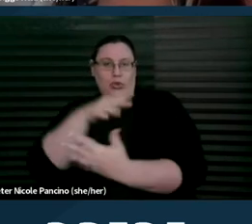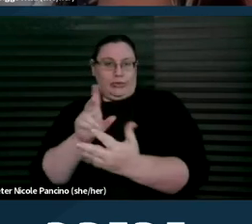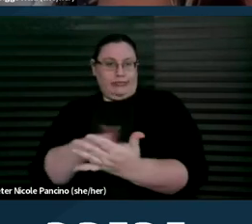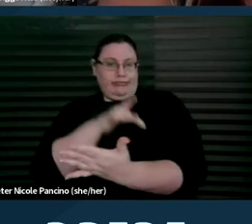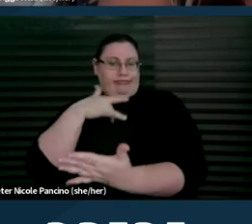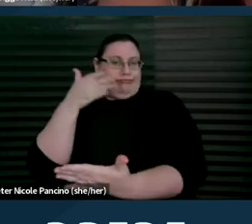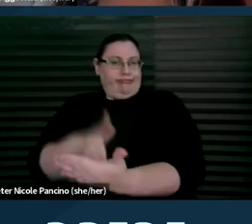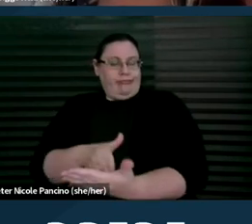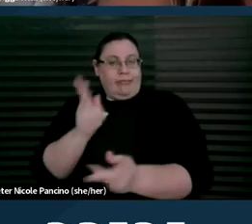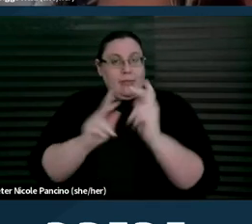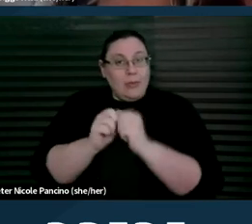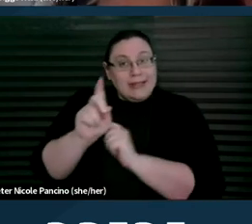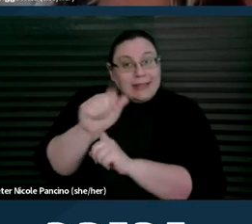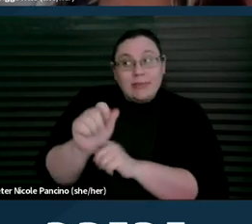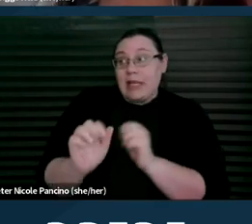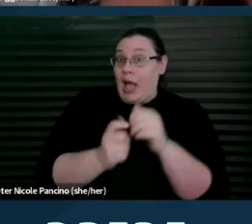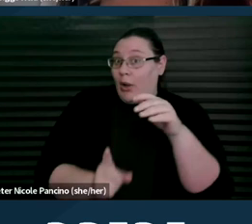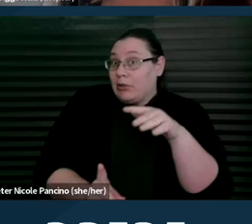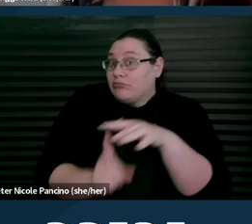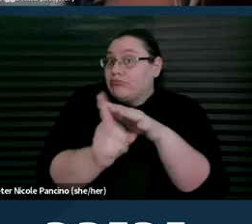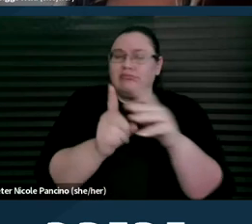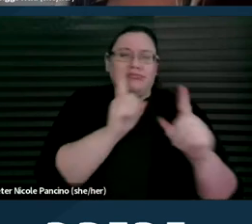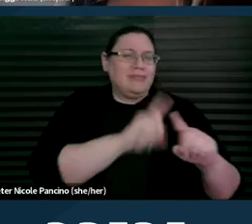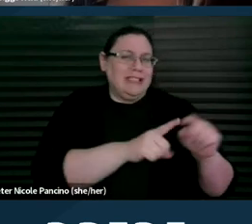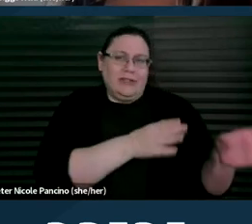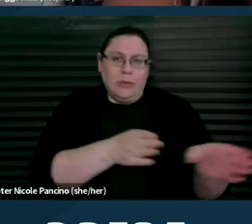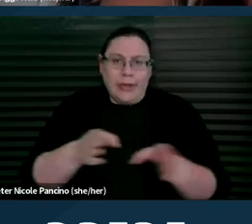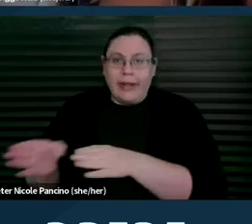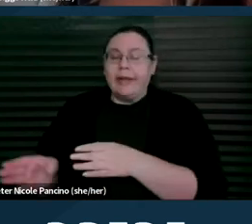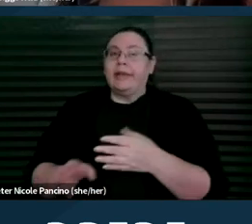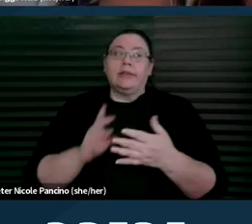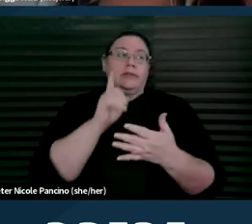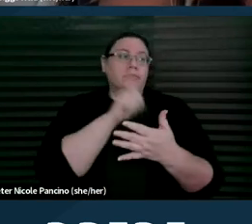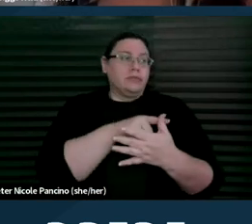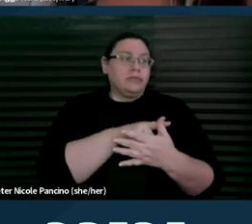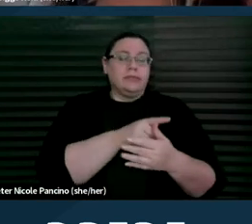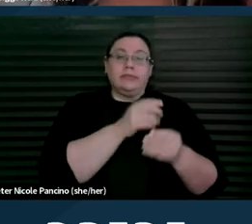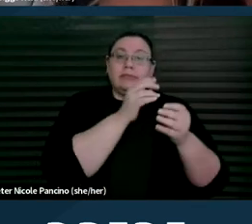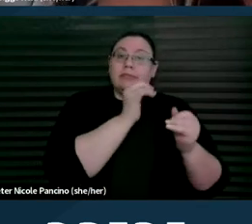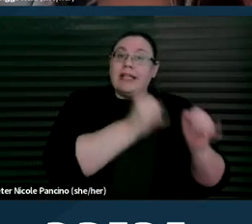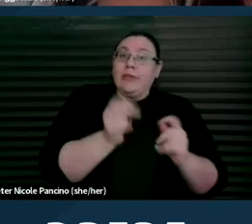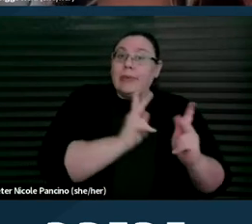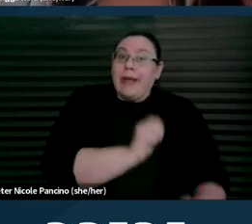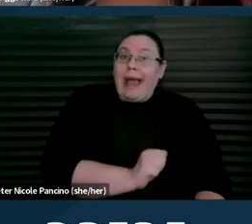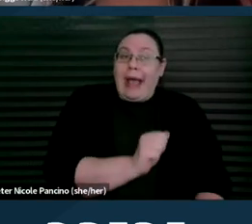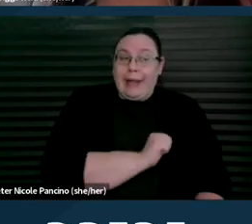And it manifests in various forms from individual attitudes towards systematic practices